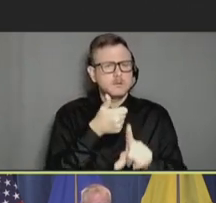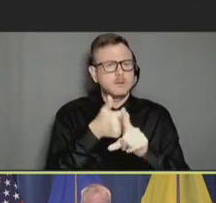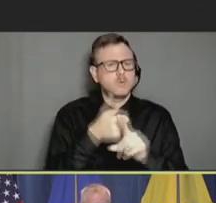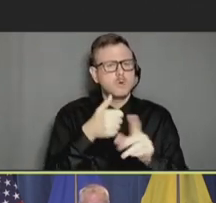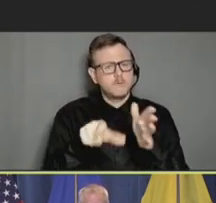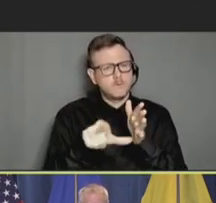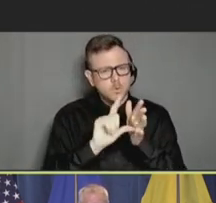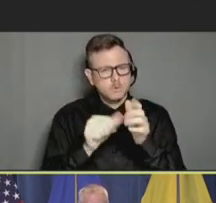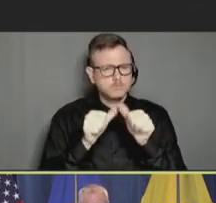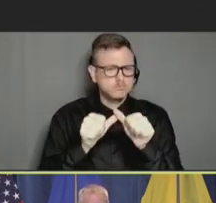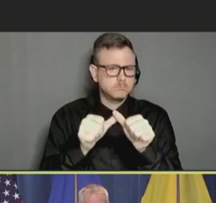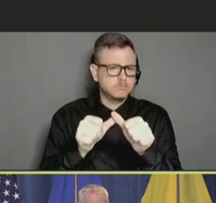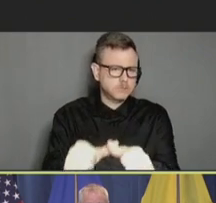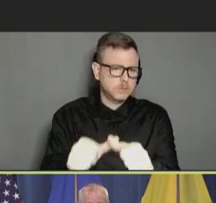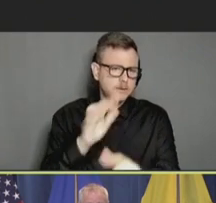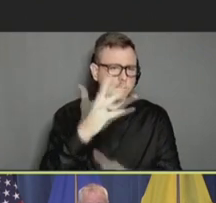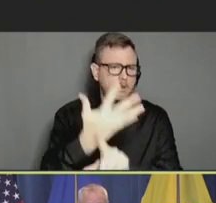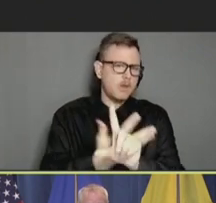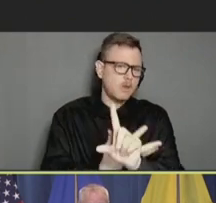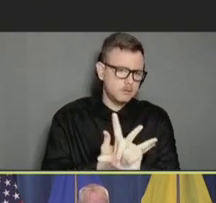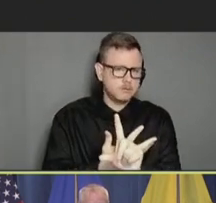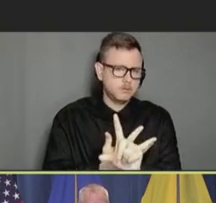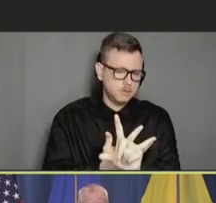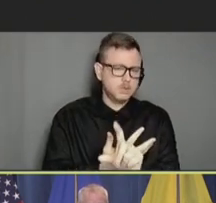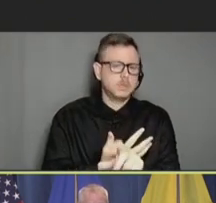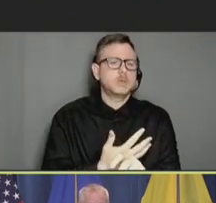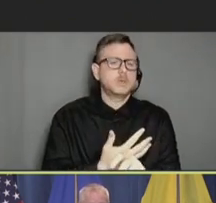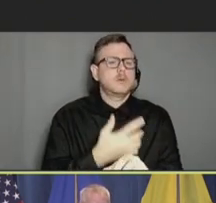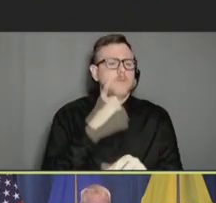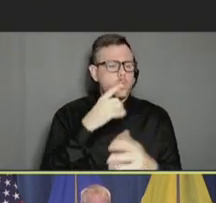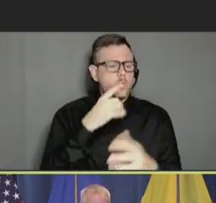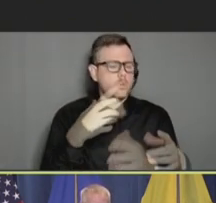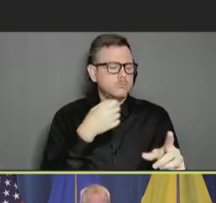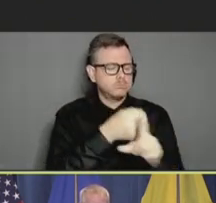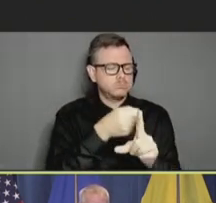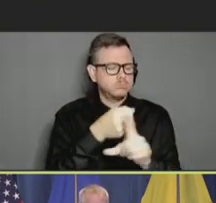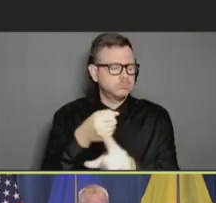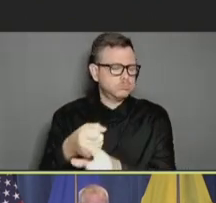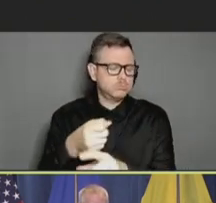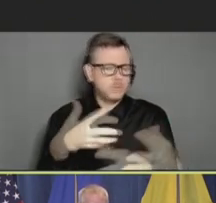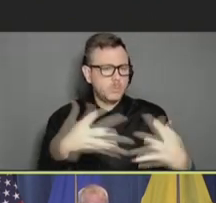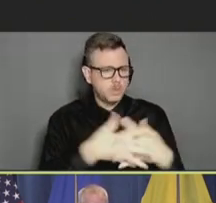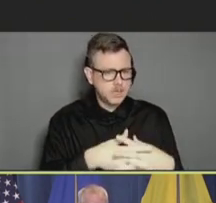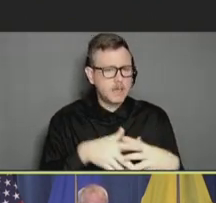for the next five months and then every three to four months following that date. A session